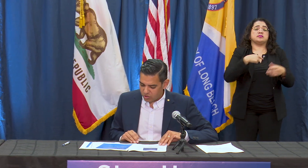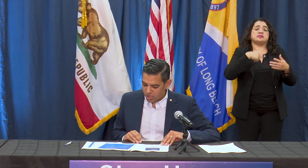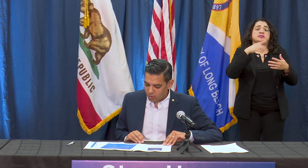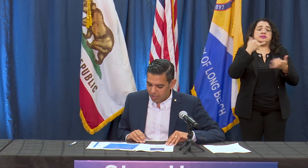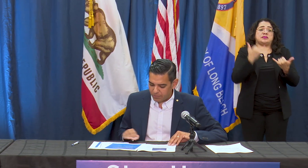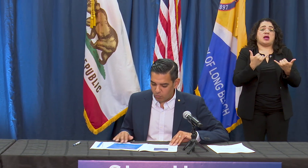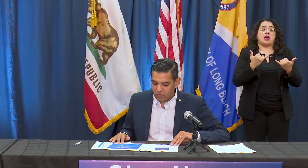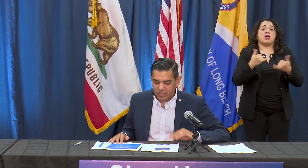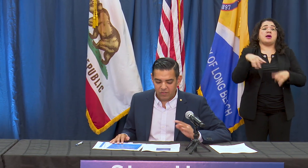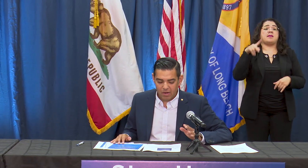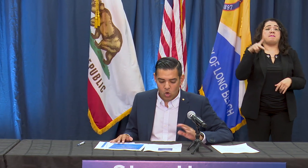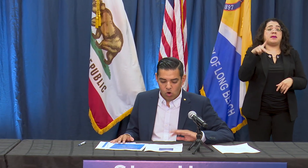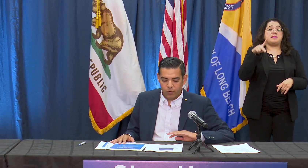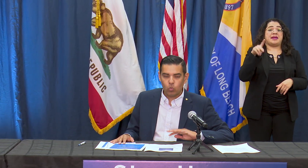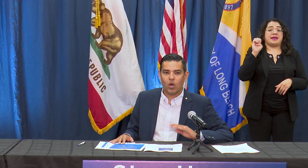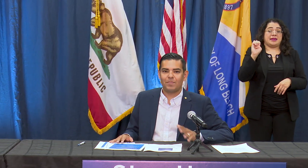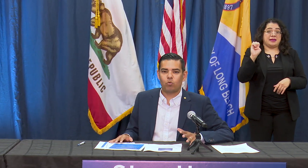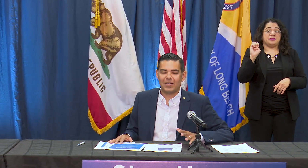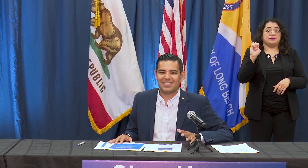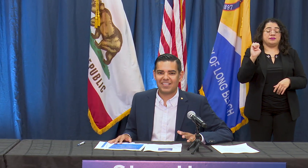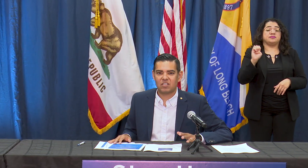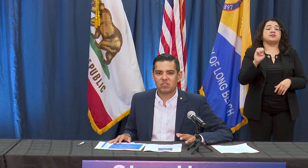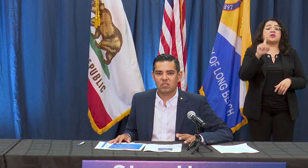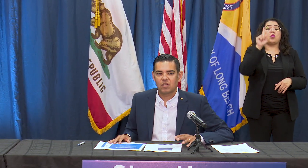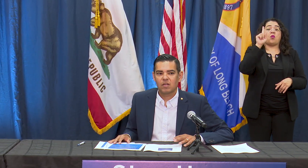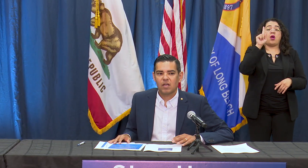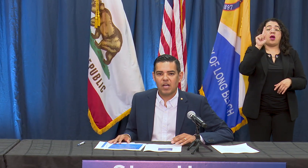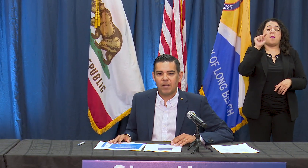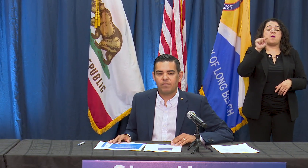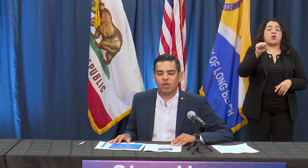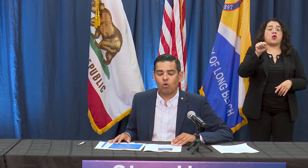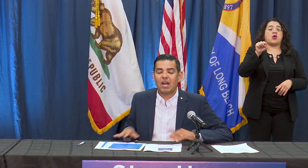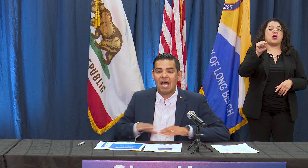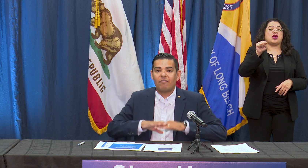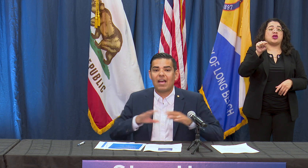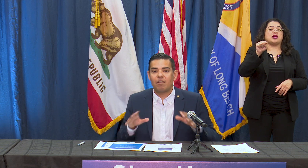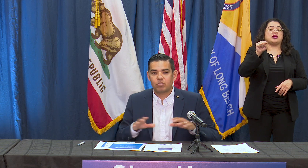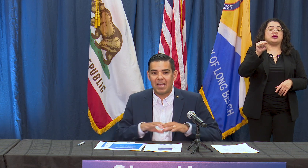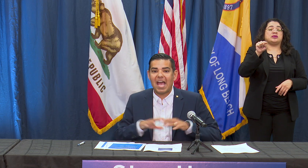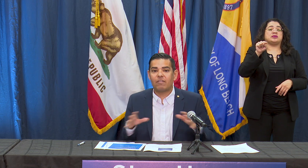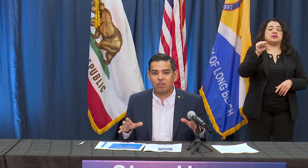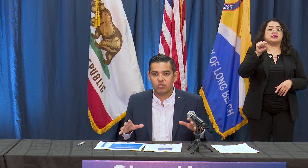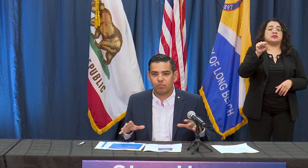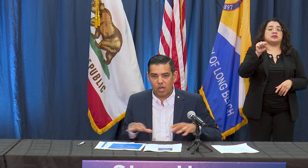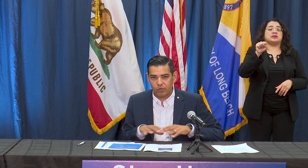general update. We've given out over 1.6, I'm sorry, we have in our supply over